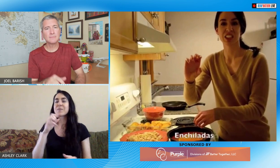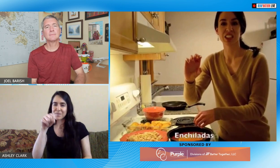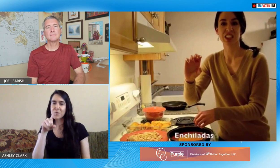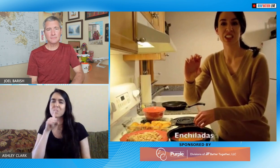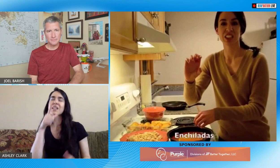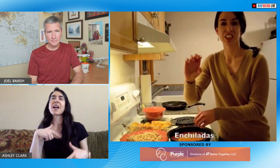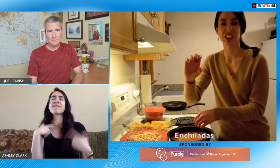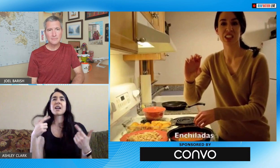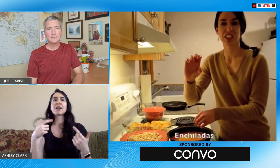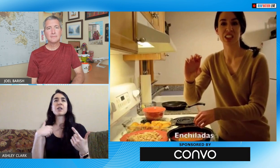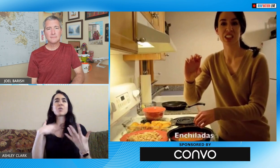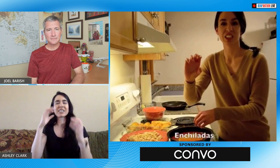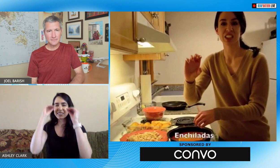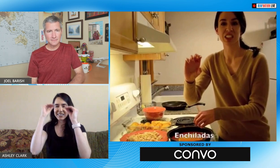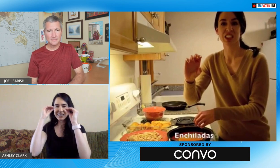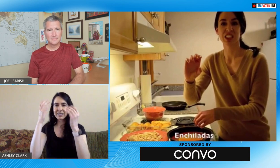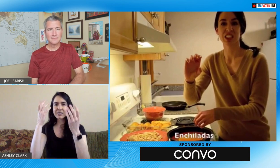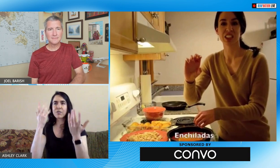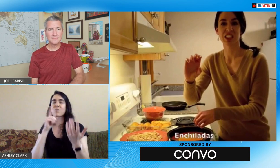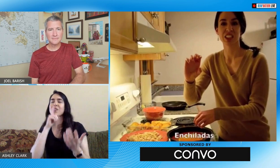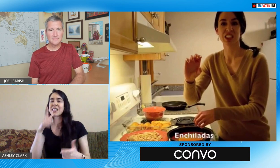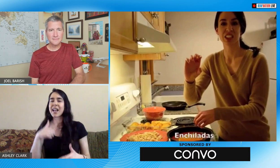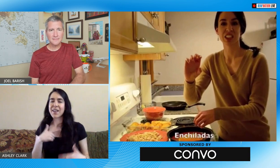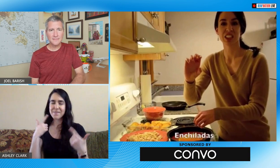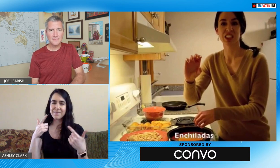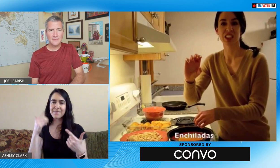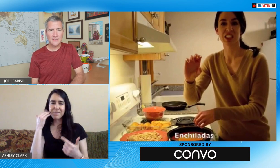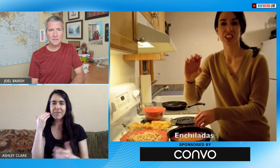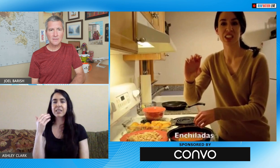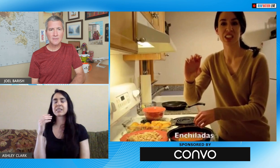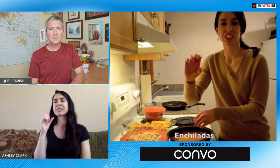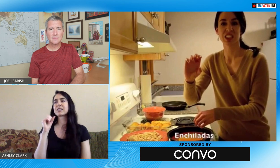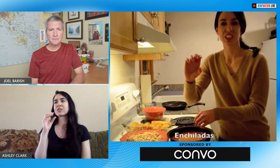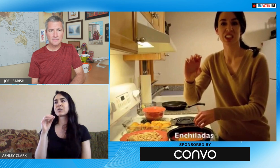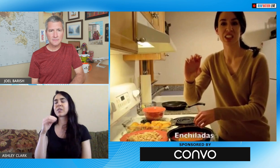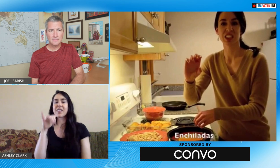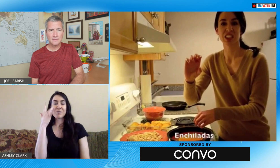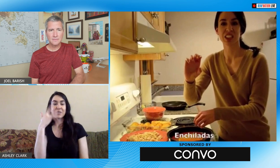show real-life experiences really like I like that right so this was a real-life